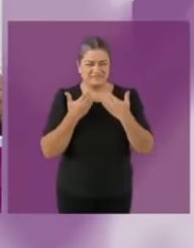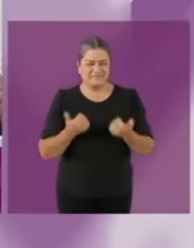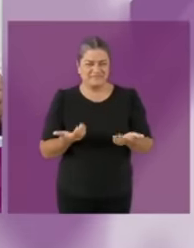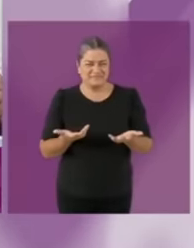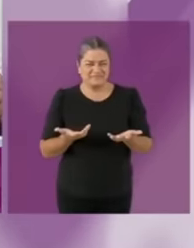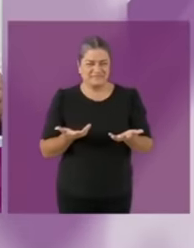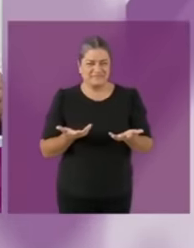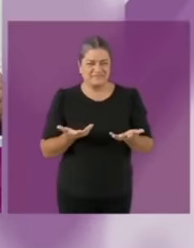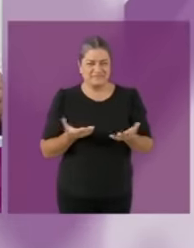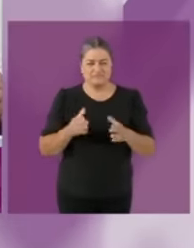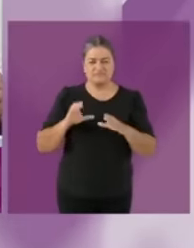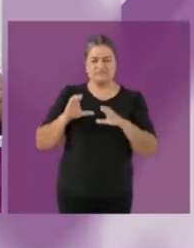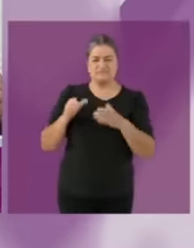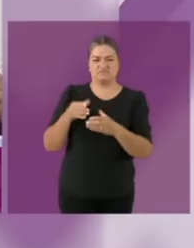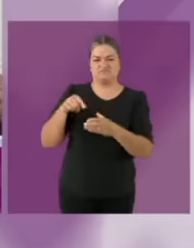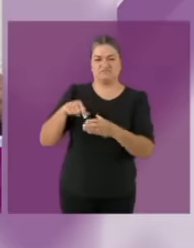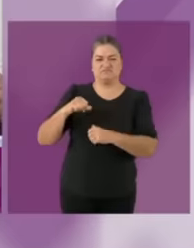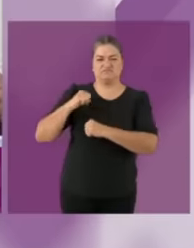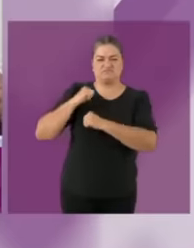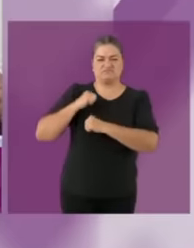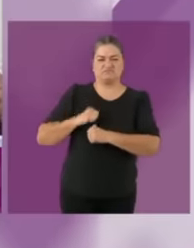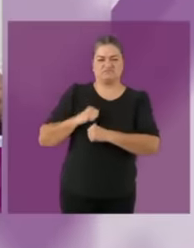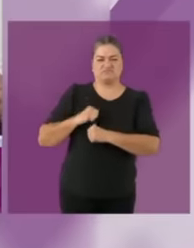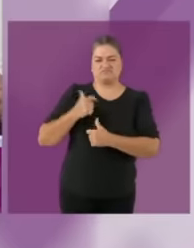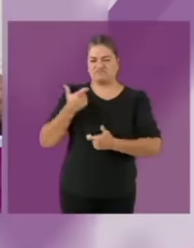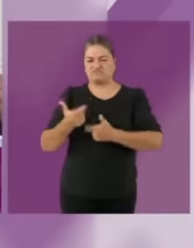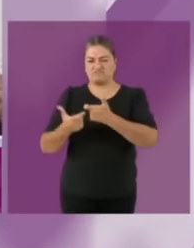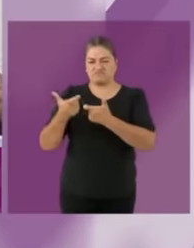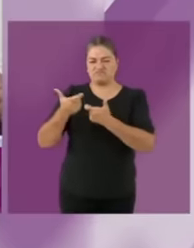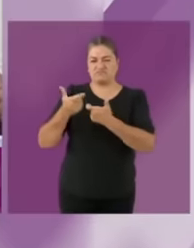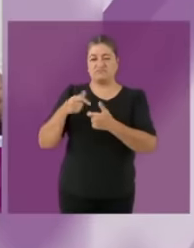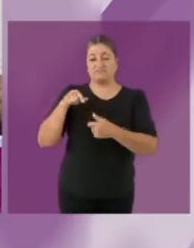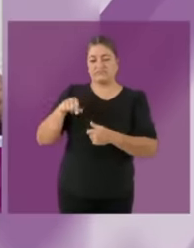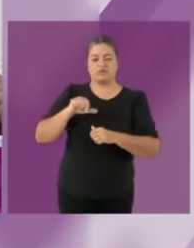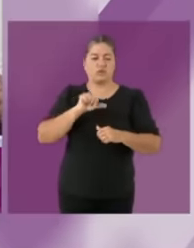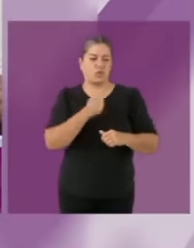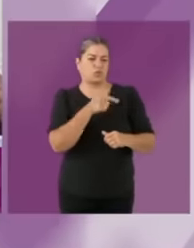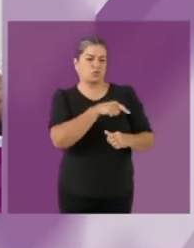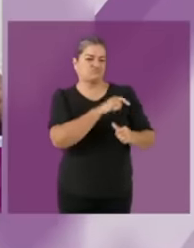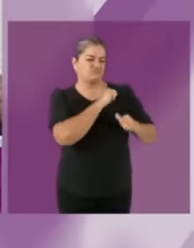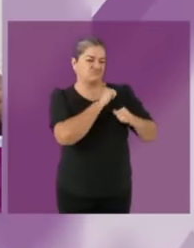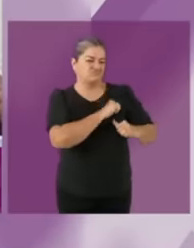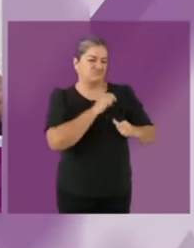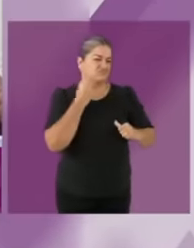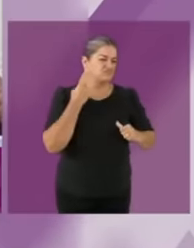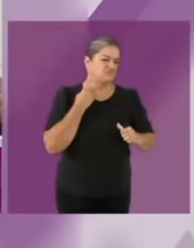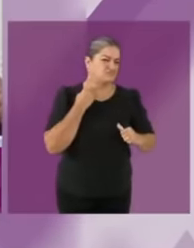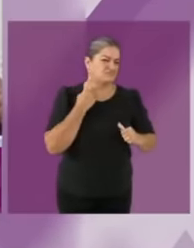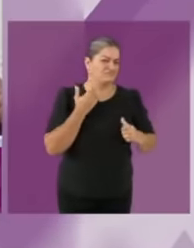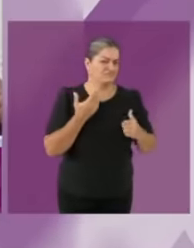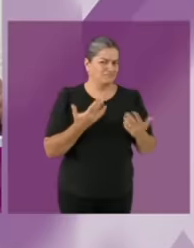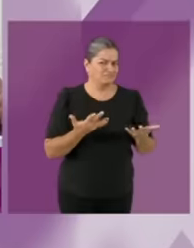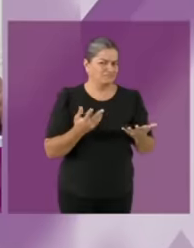of government save 100,000 million pesos from the last PRD government in corruption and on